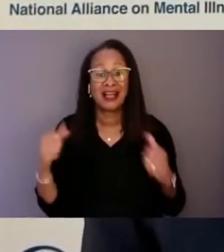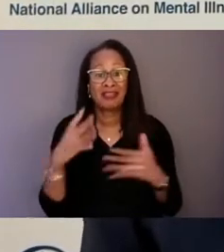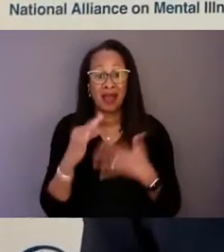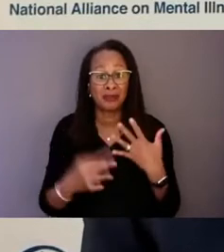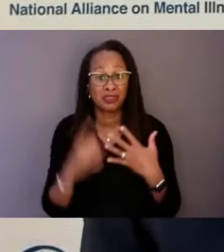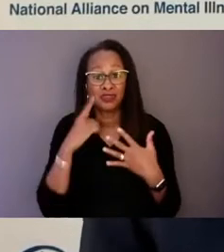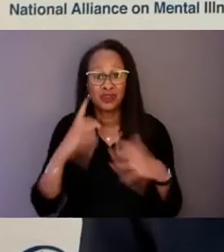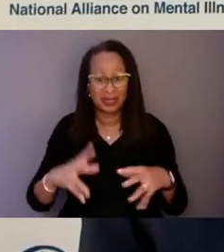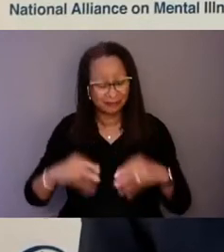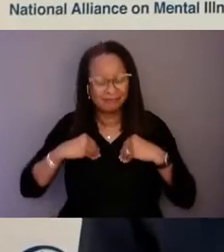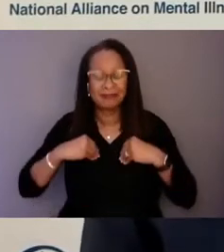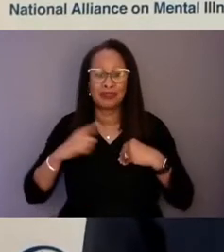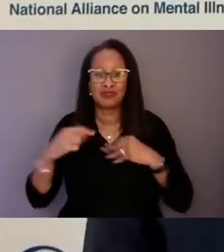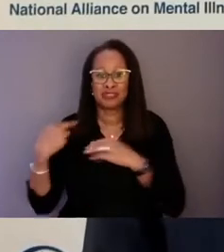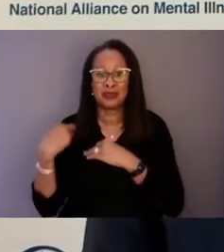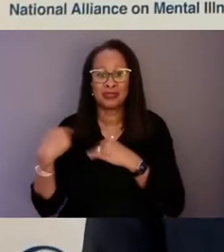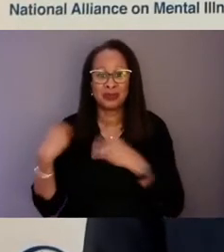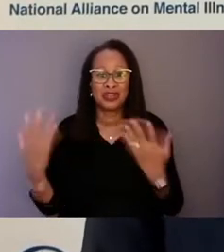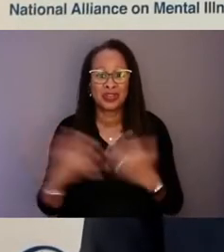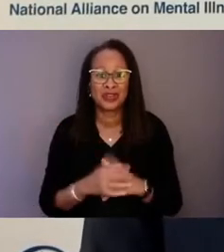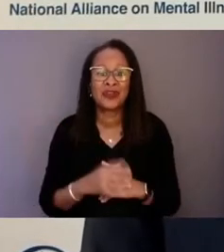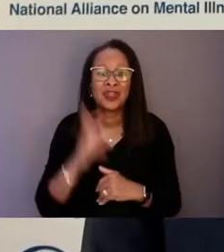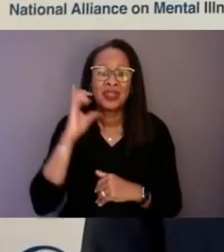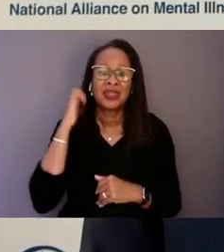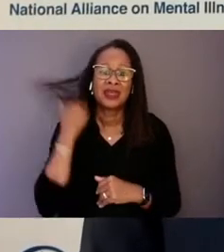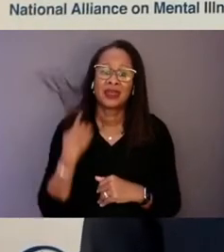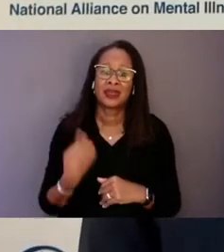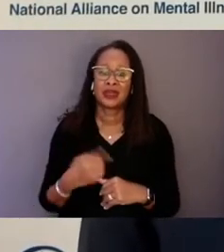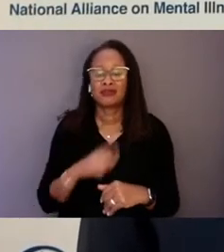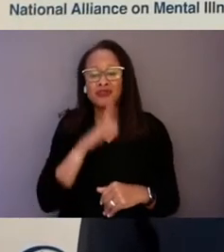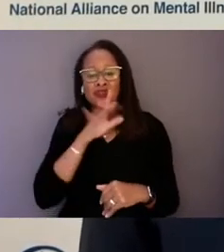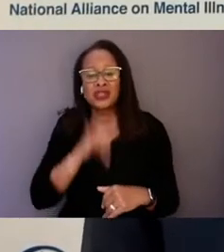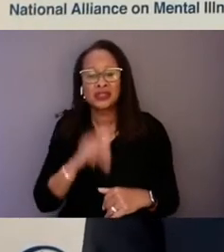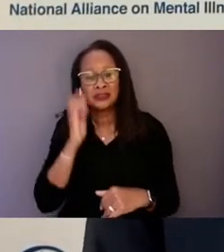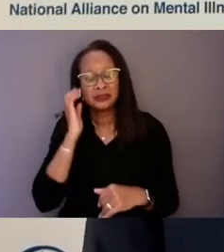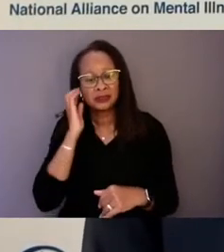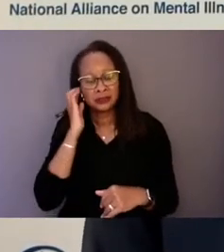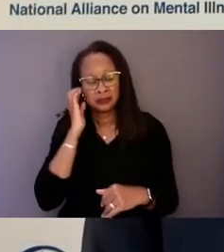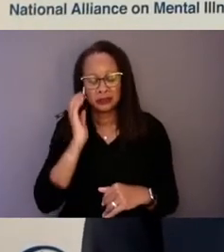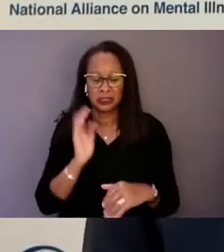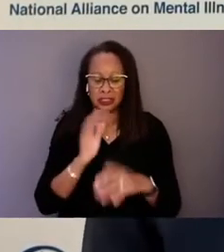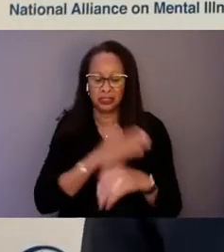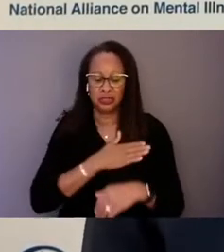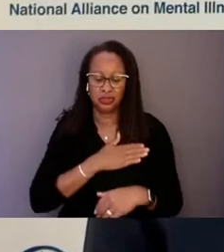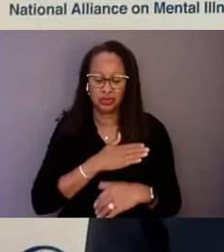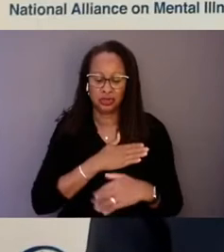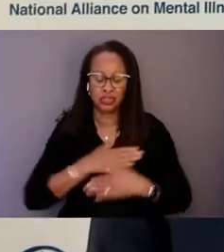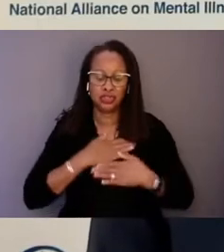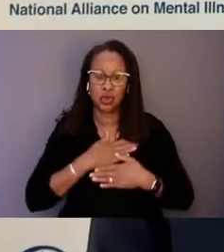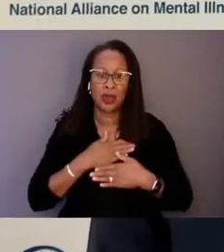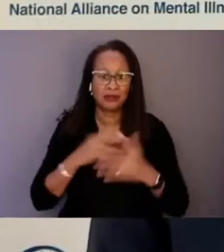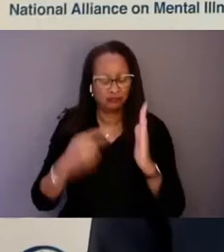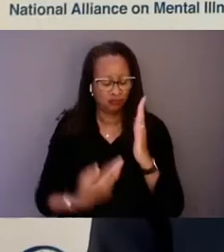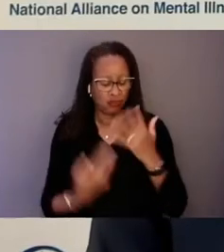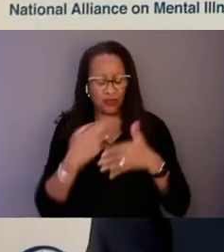And really enjoyed going over the policy brief and the recommendations that you have in the policy brief.